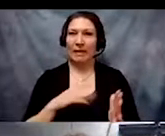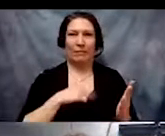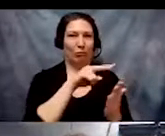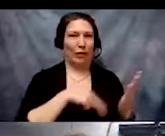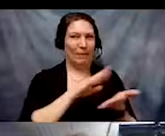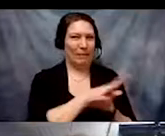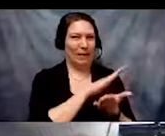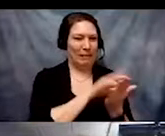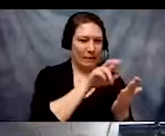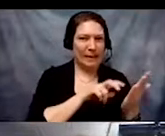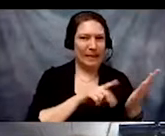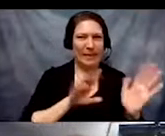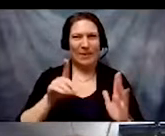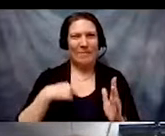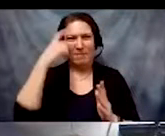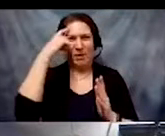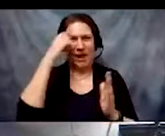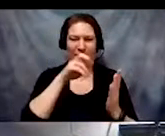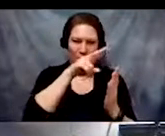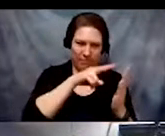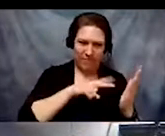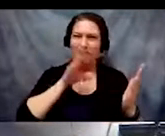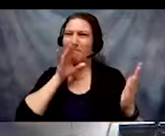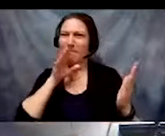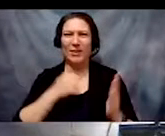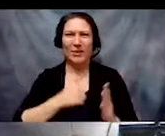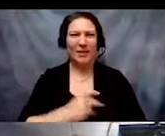a little navigation for my brain. All right.